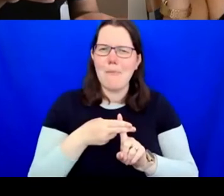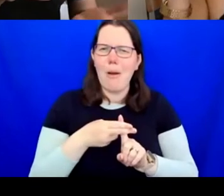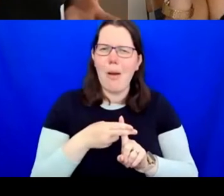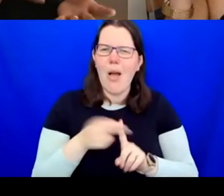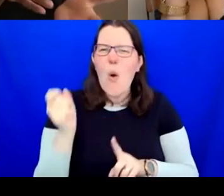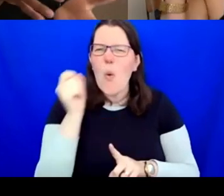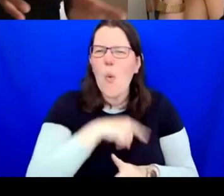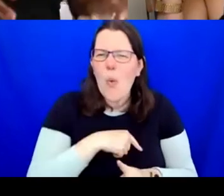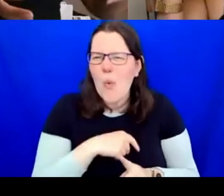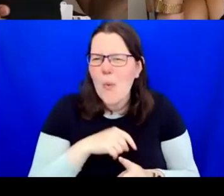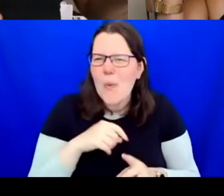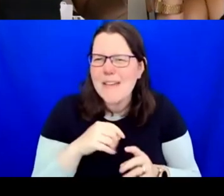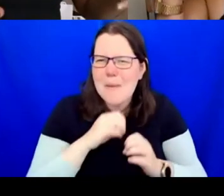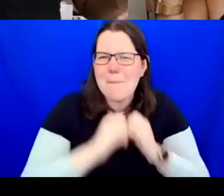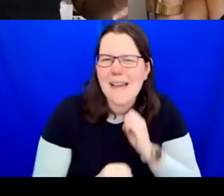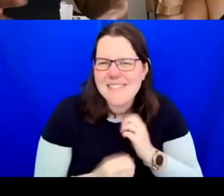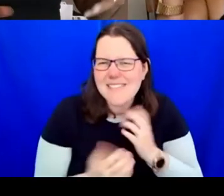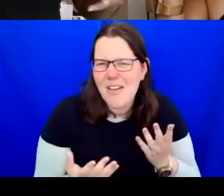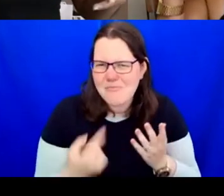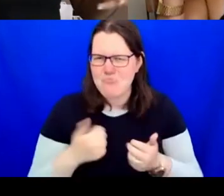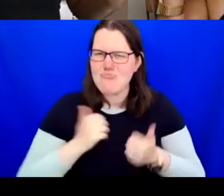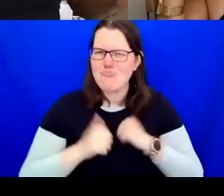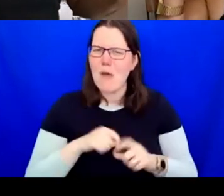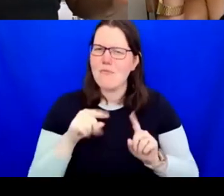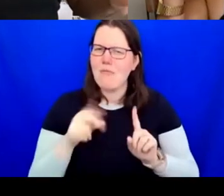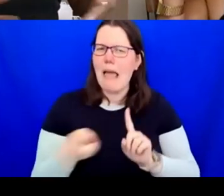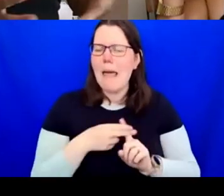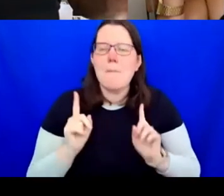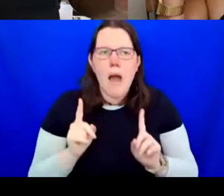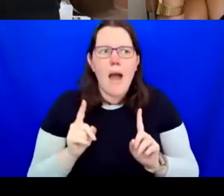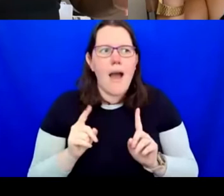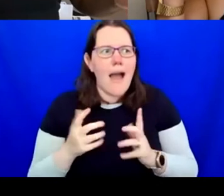But how do these people, how do us awkward bastards, for want of a better phrase,